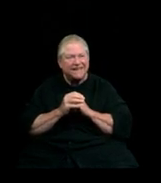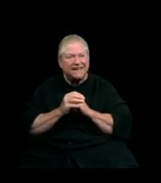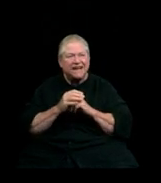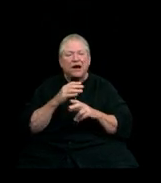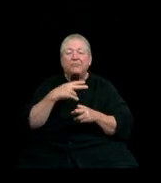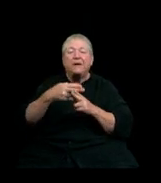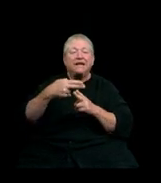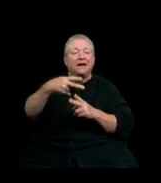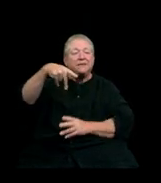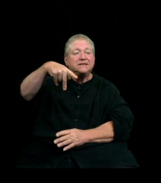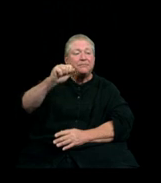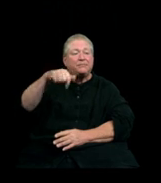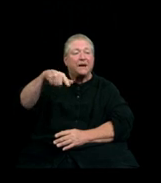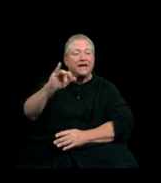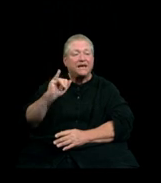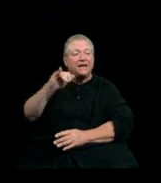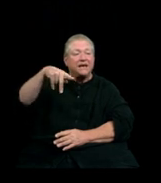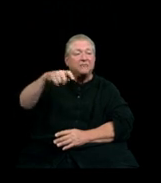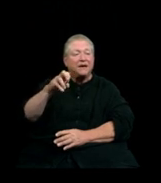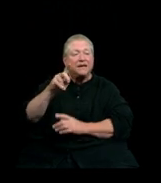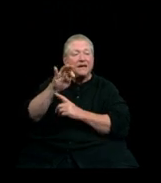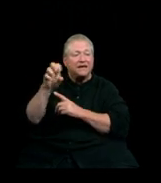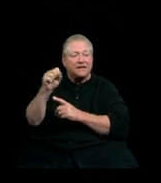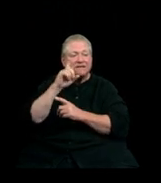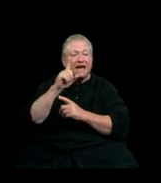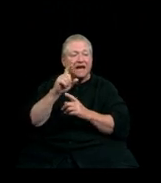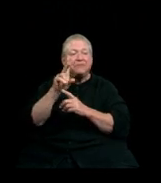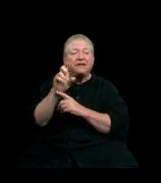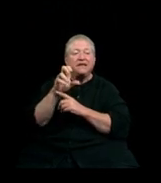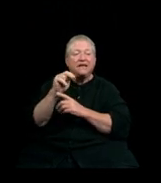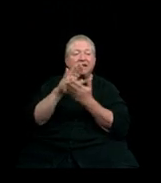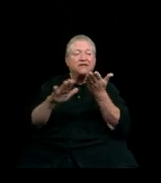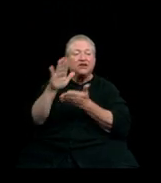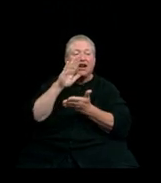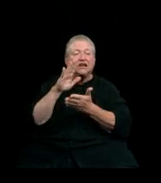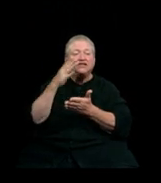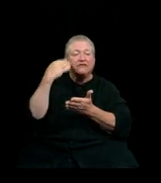My name is Paqui Paredes and I’m the Dean of the College of Humanities and Social Sciences here at Western.